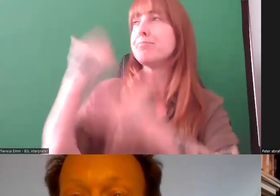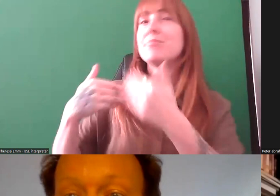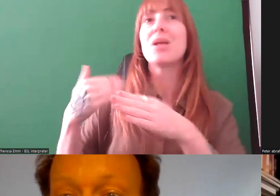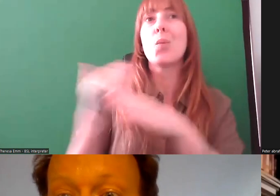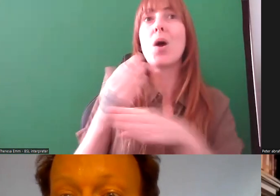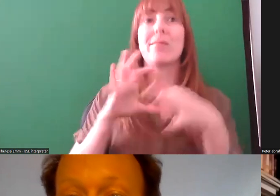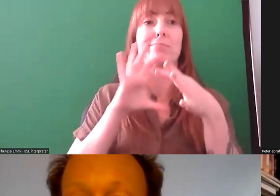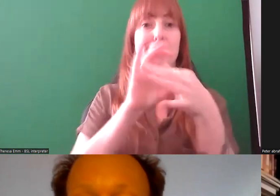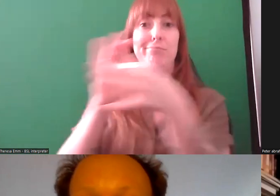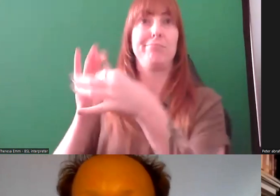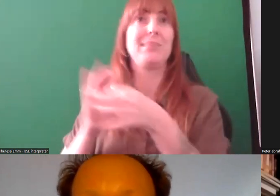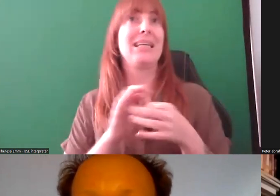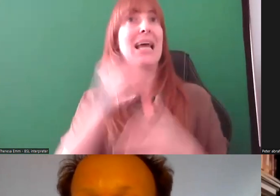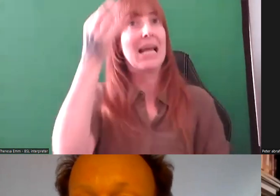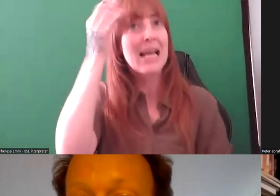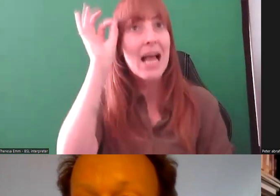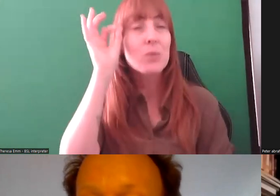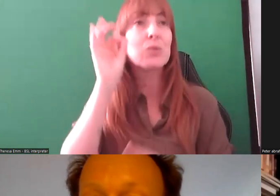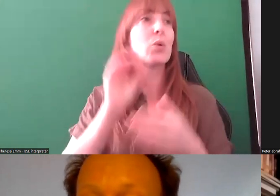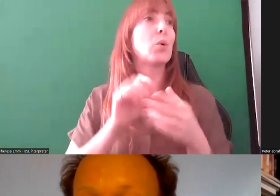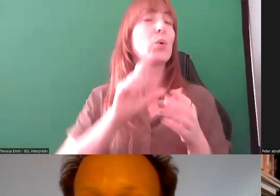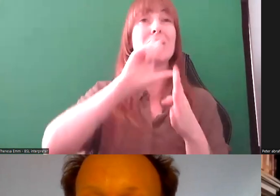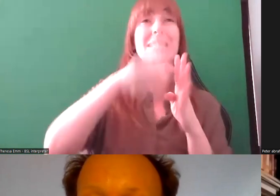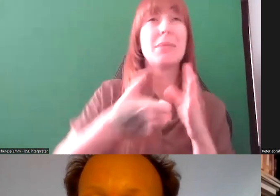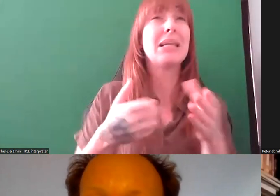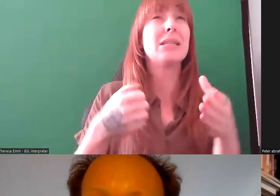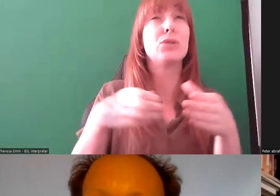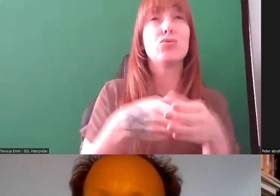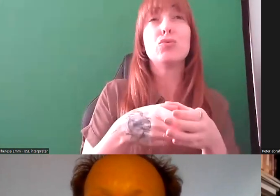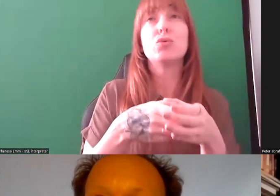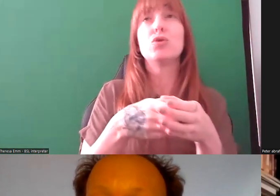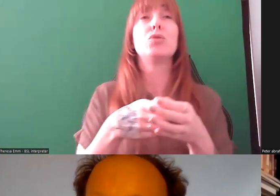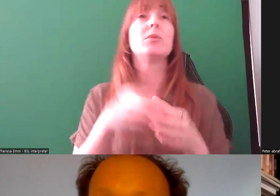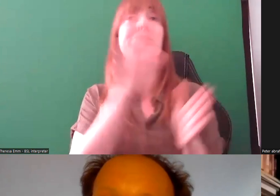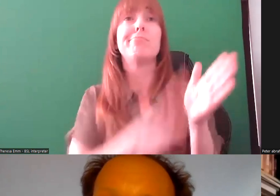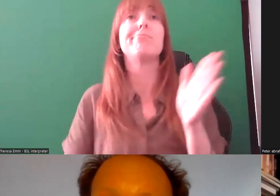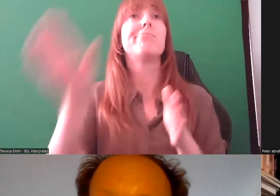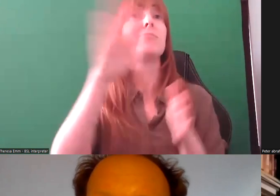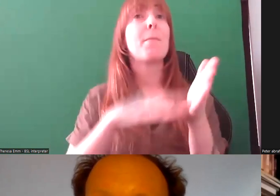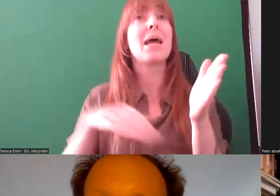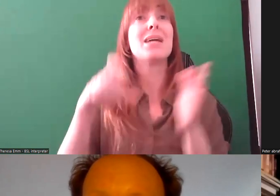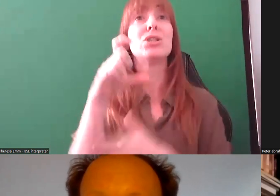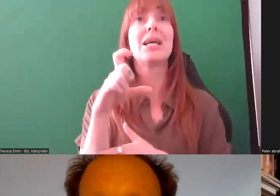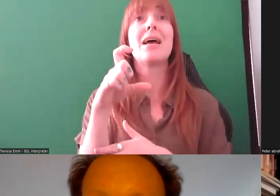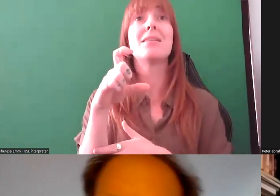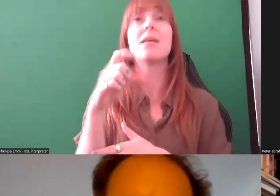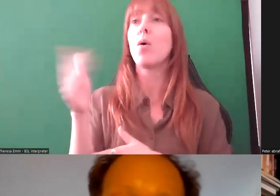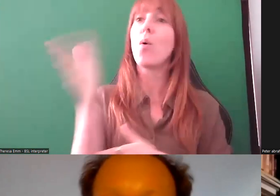the council - advising the council on accessible events - were involved in helping the design,